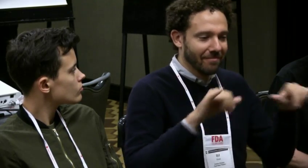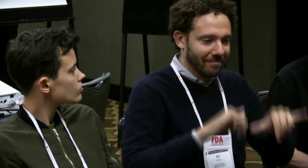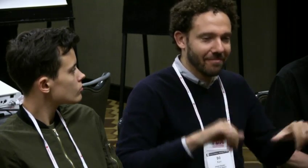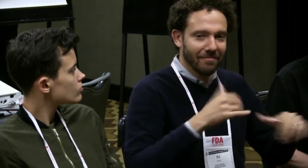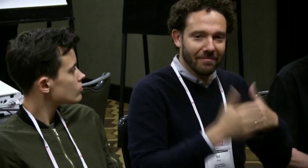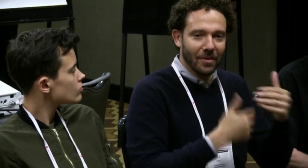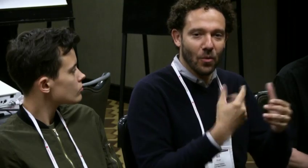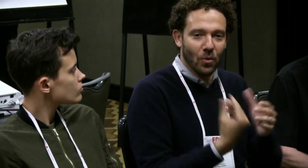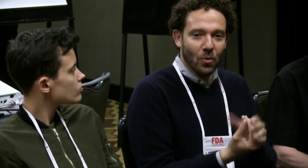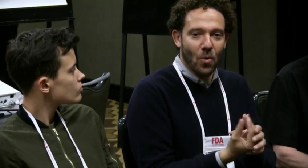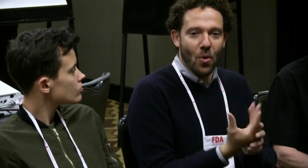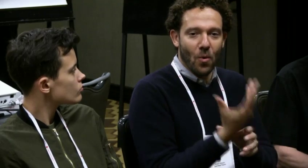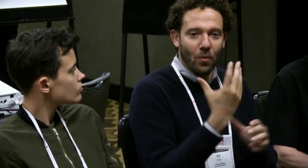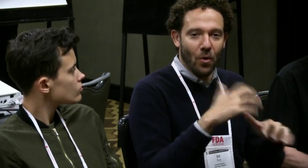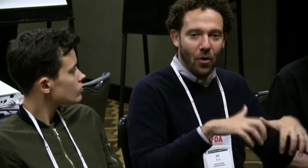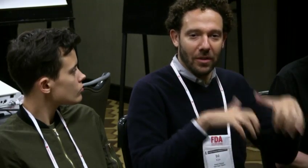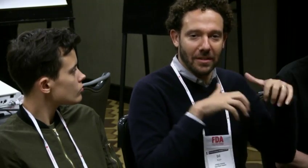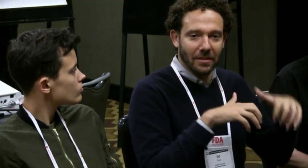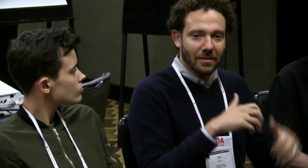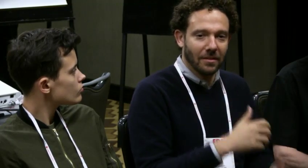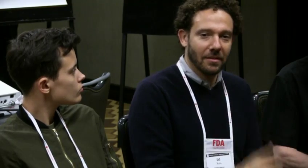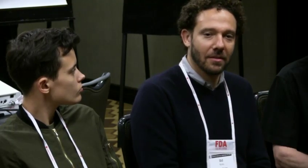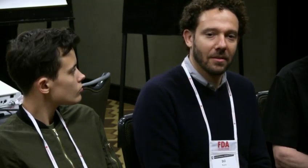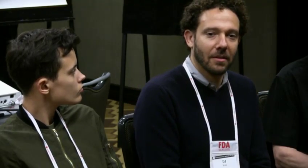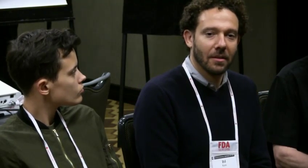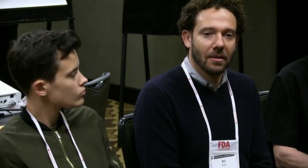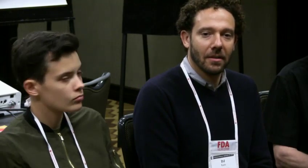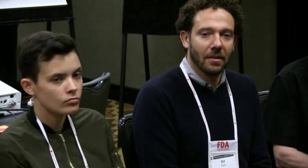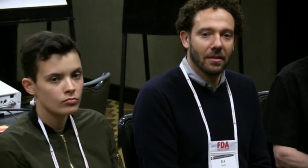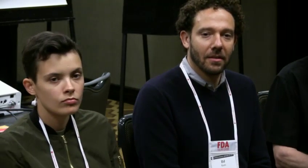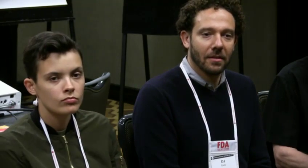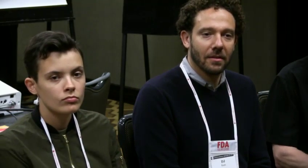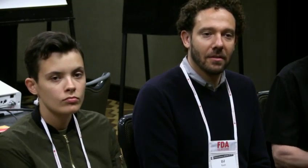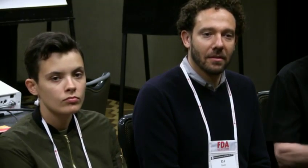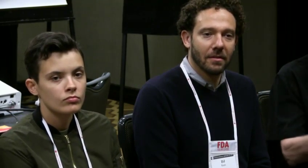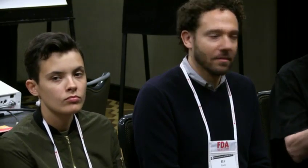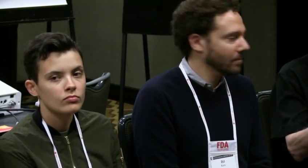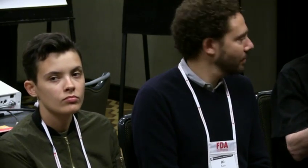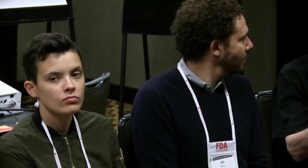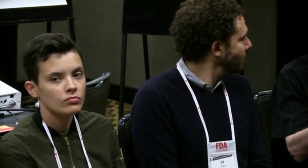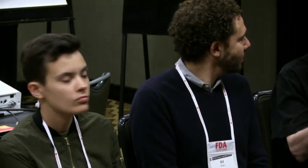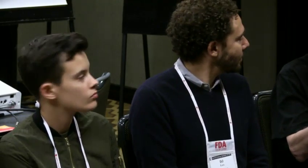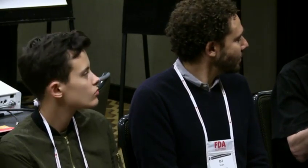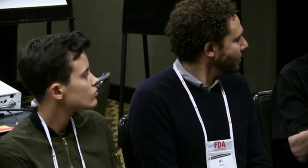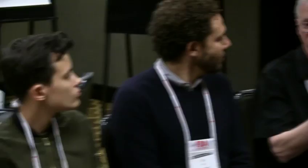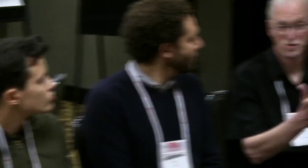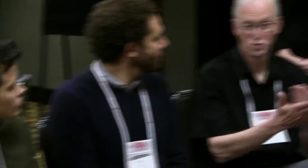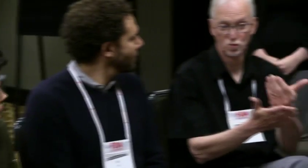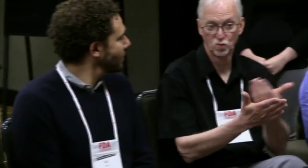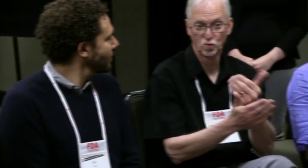We can't just have the one production. We have to continue to grow our audience and keep them coming back.